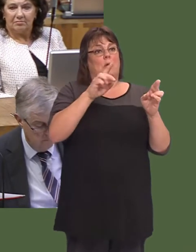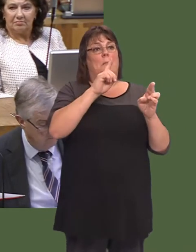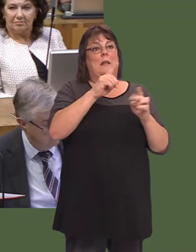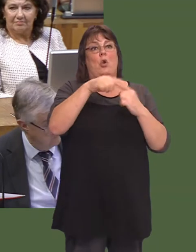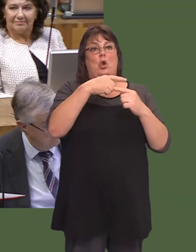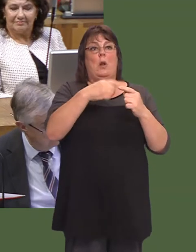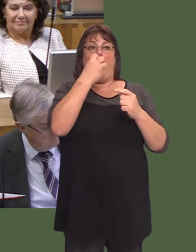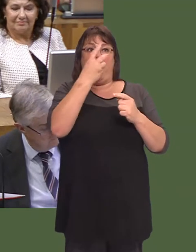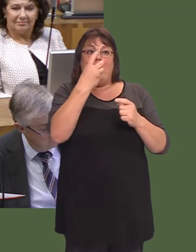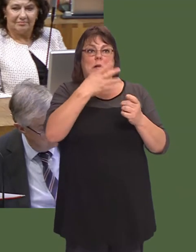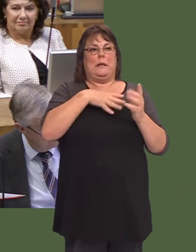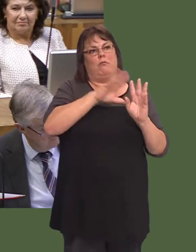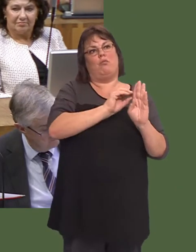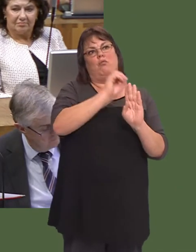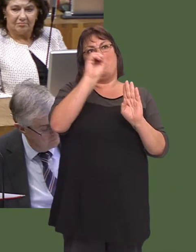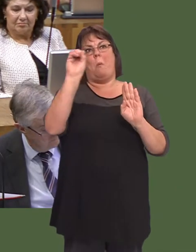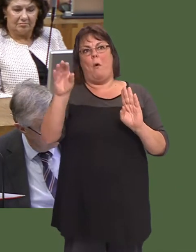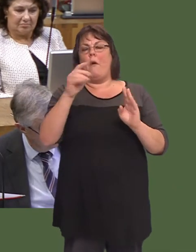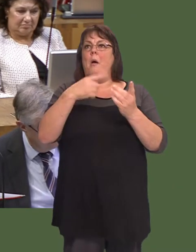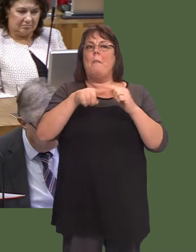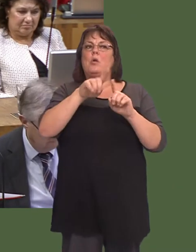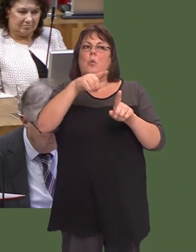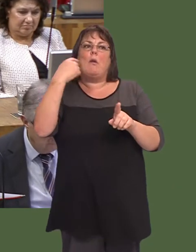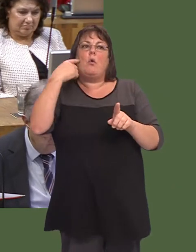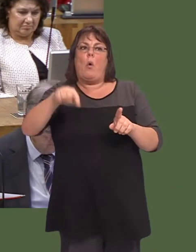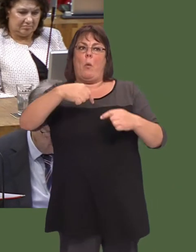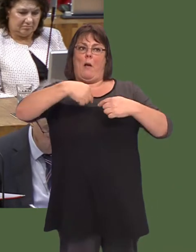but simply to present it in terms of an England-Wales battle ignores the fact we have our own nuclear